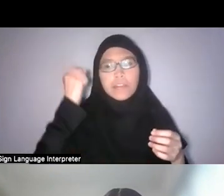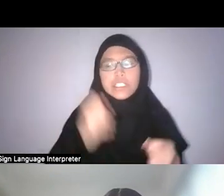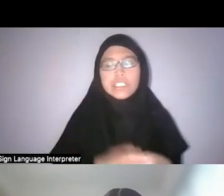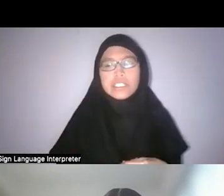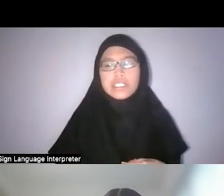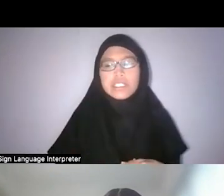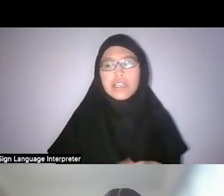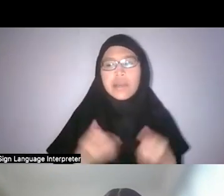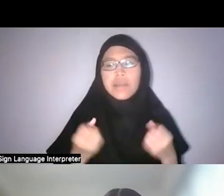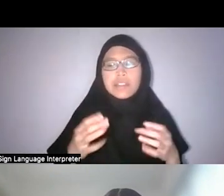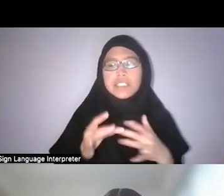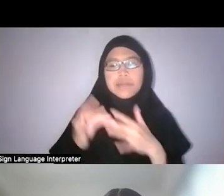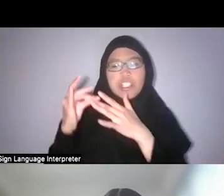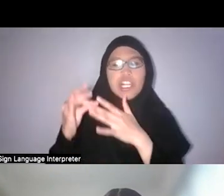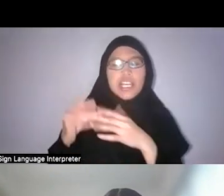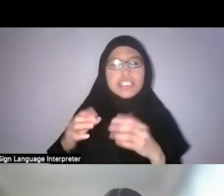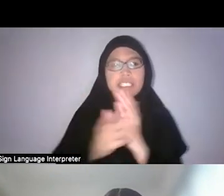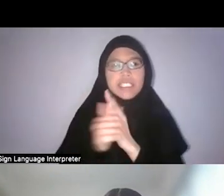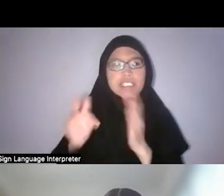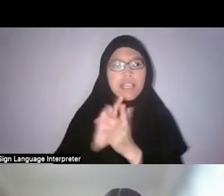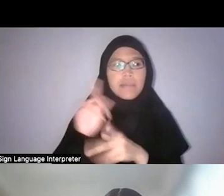these specialised skills that people used to have,